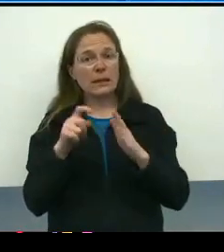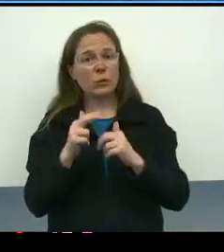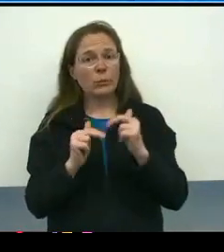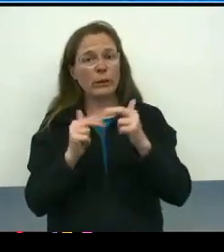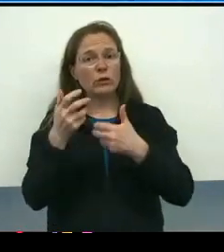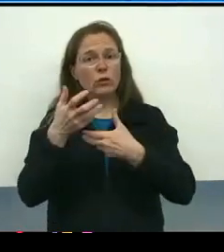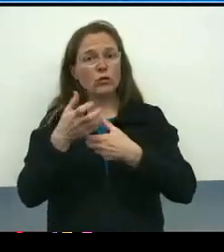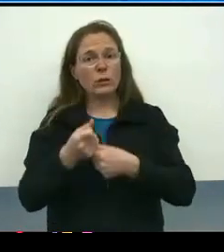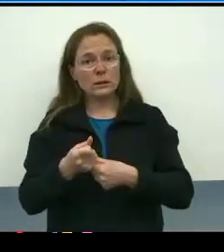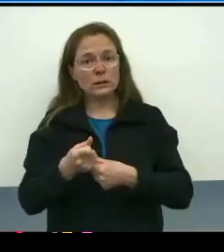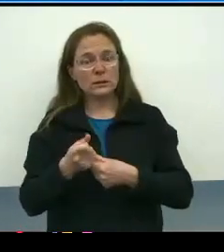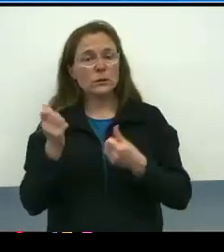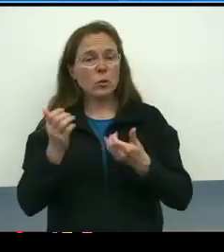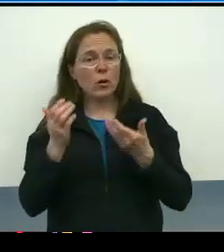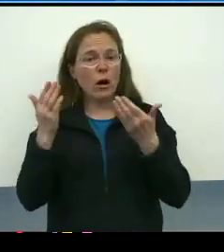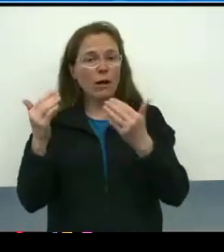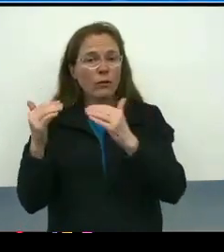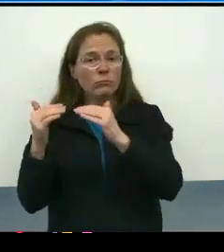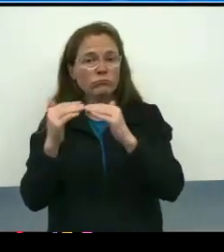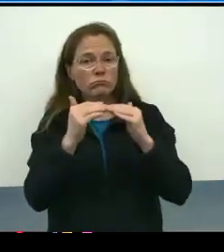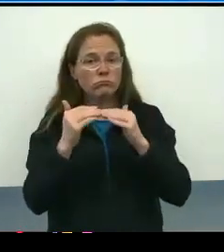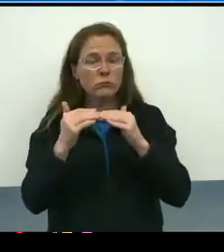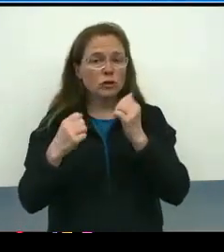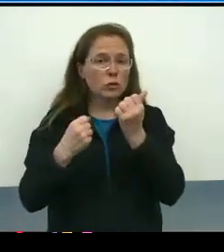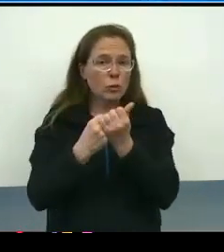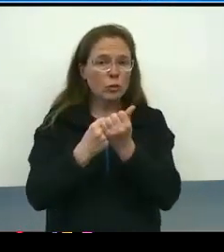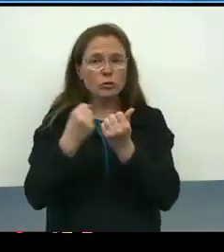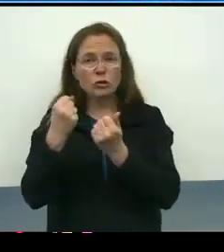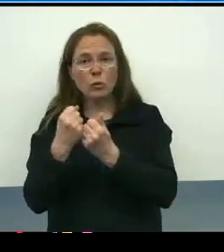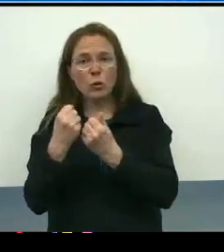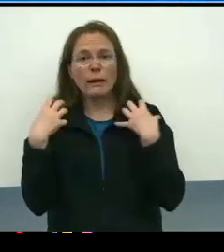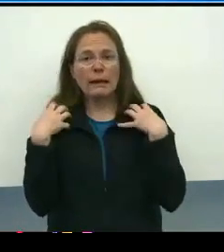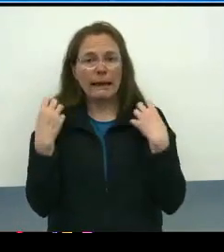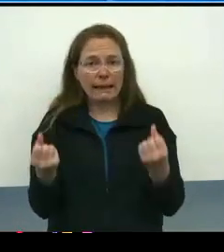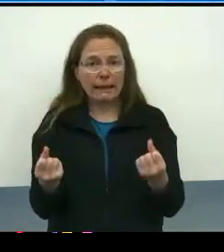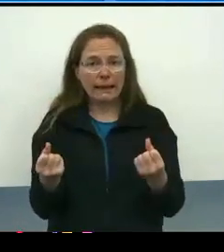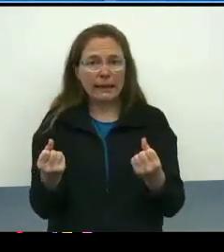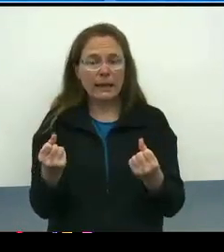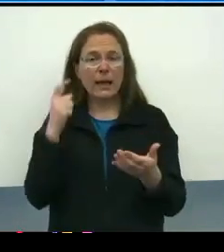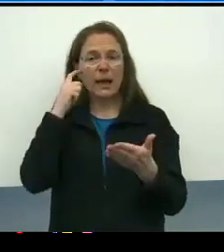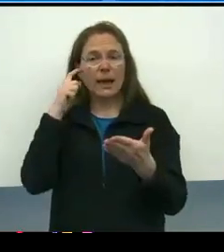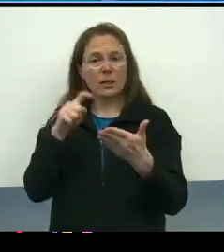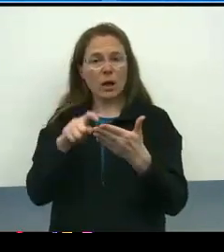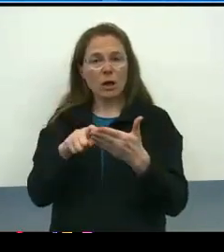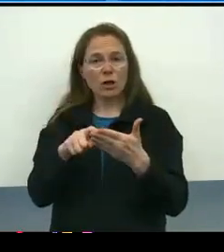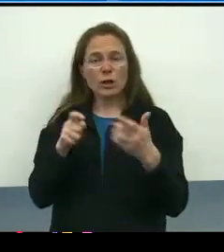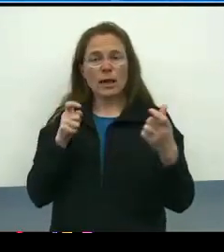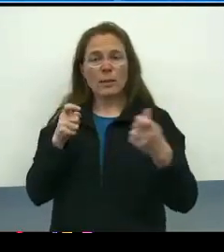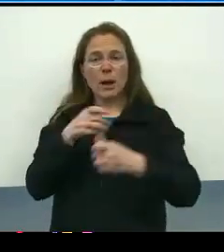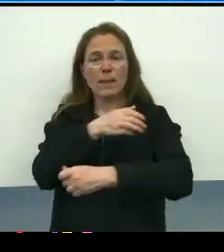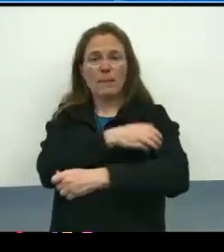to offer mutual support in healing and recovery, acknowledging and managing power dynamics in any space,